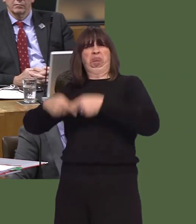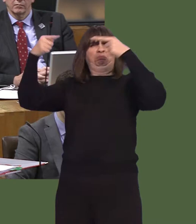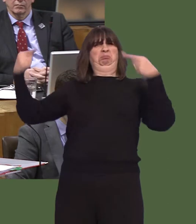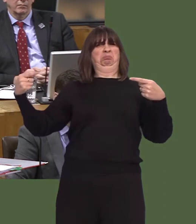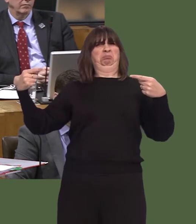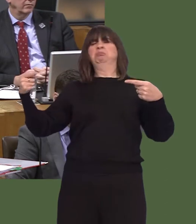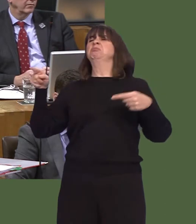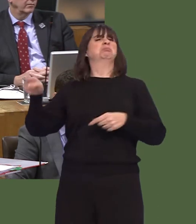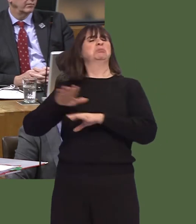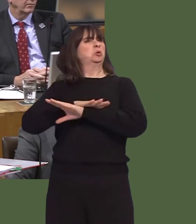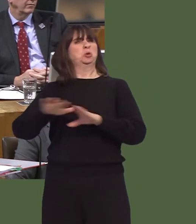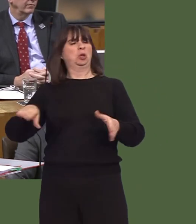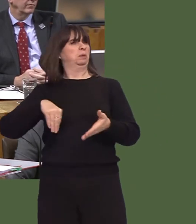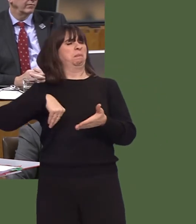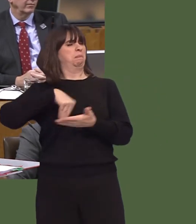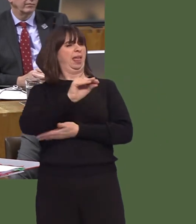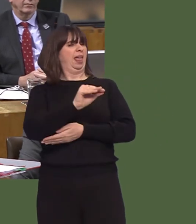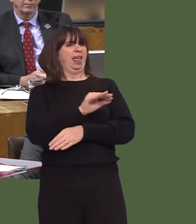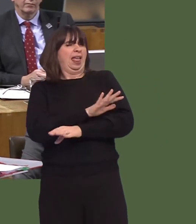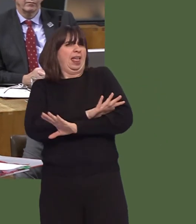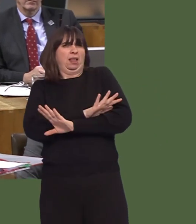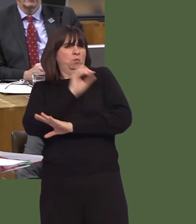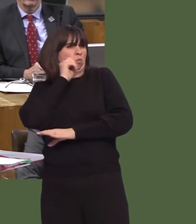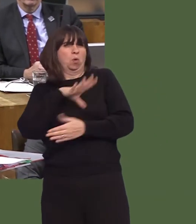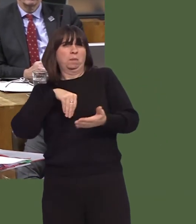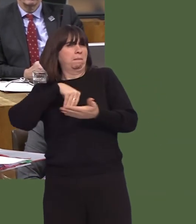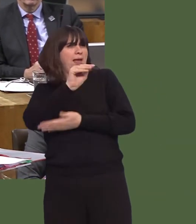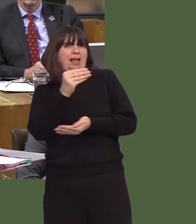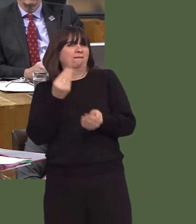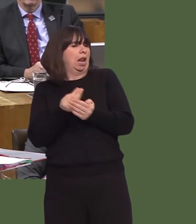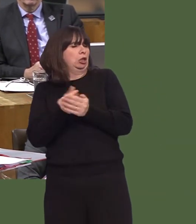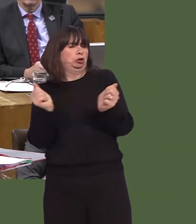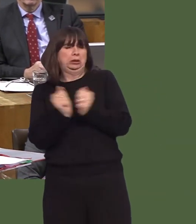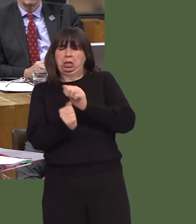Last year, they weren't going to pay for any kind of financial deal, they weren't interested